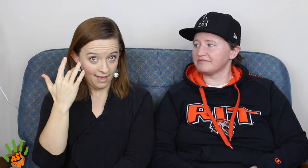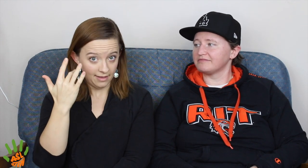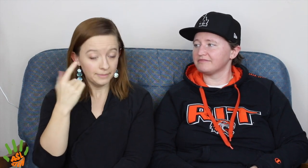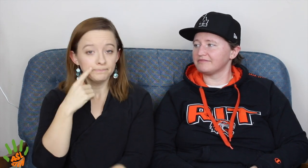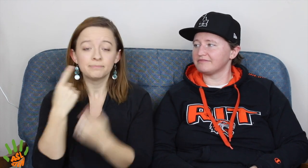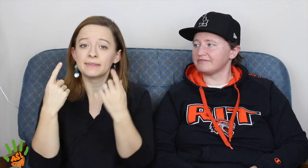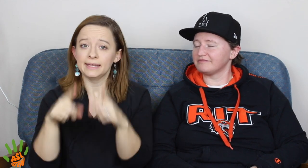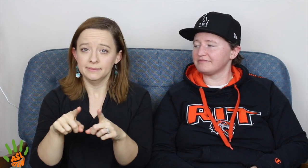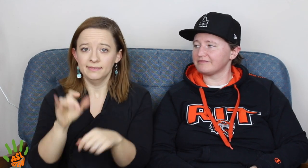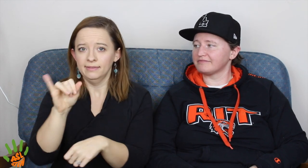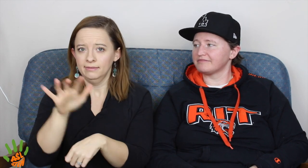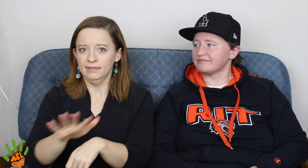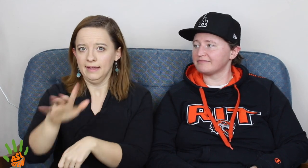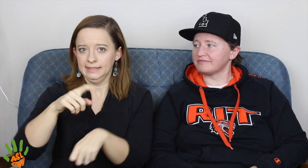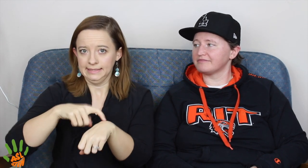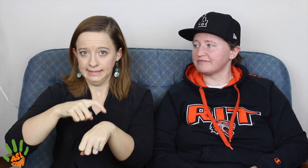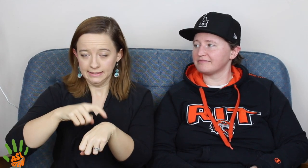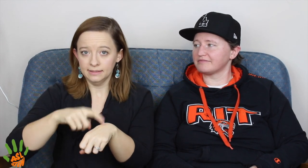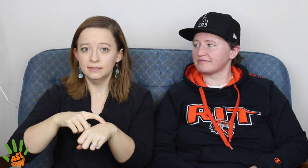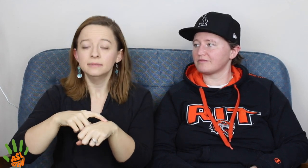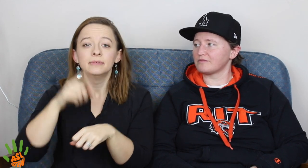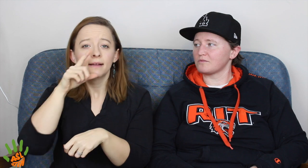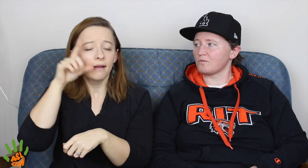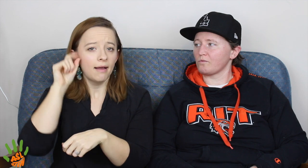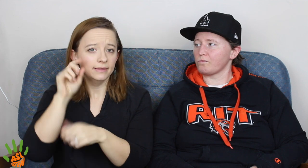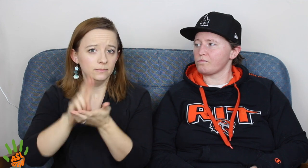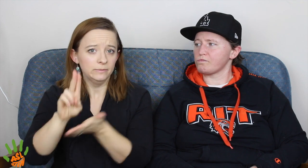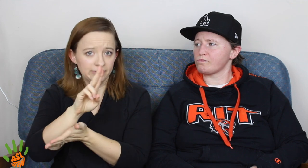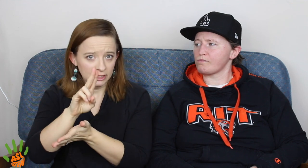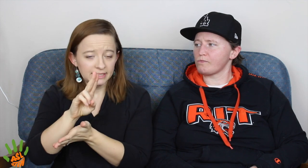The reason that this happened is because around that time